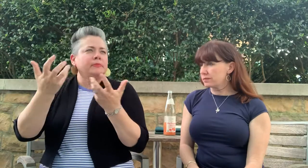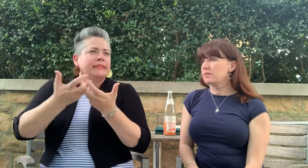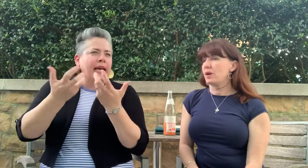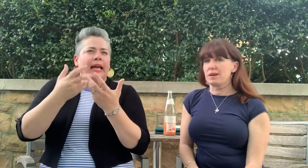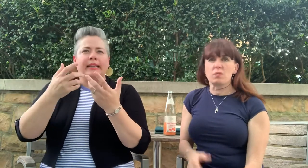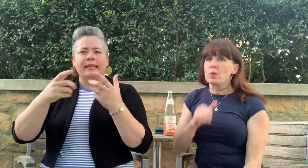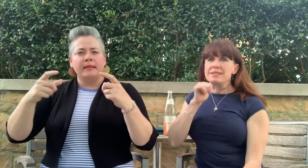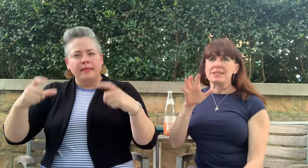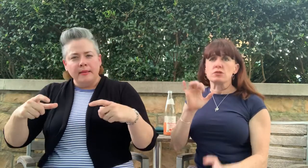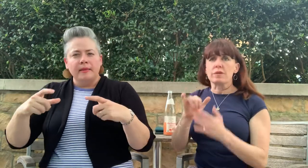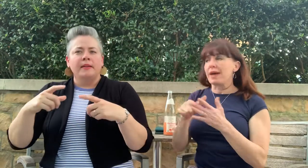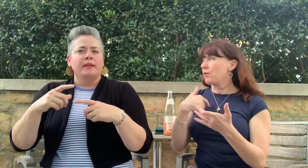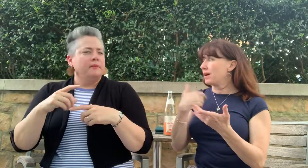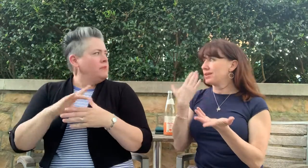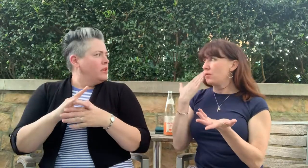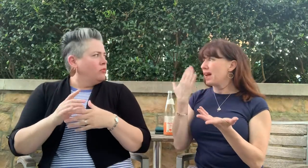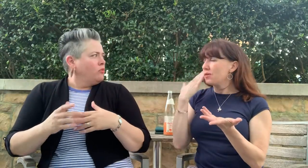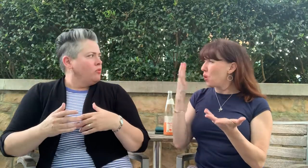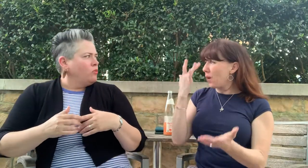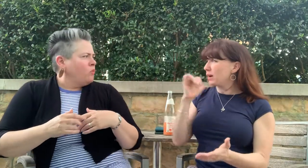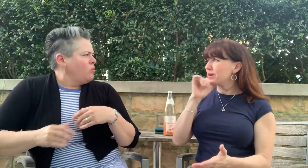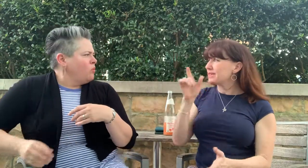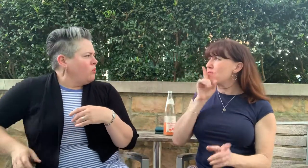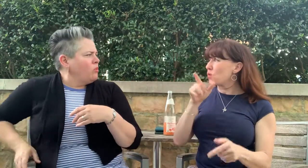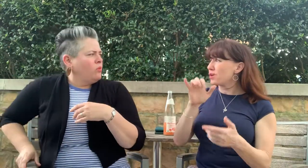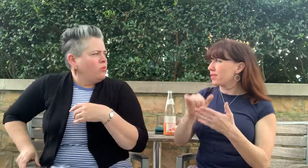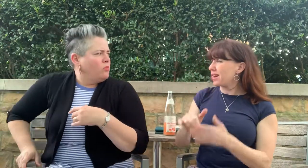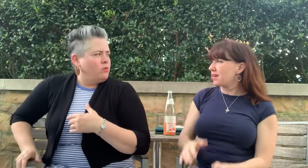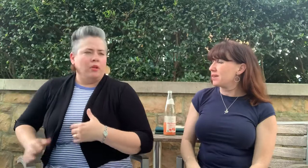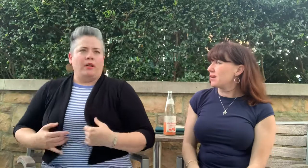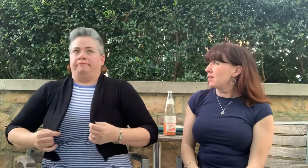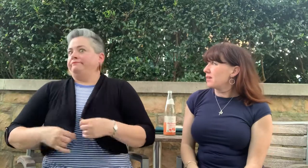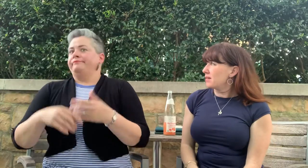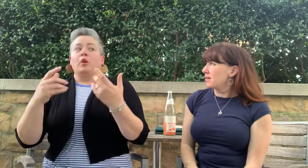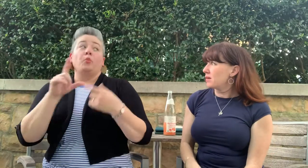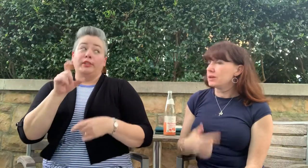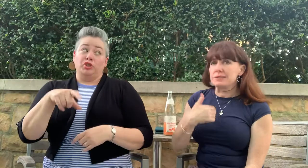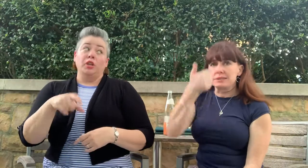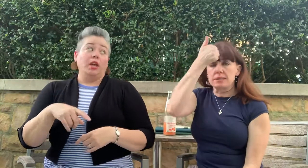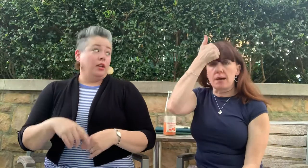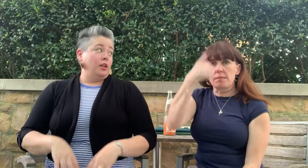I don't know why we didn't do that. We should have.